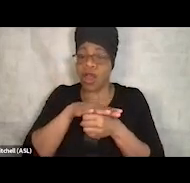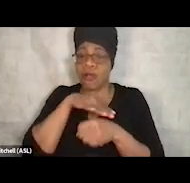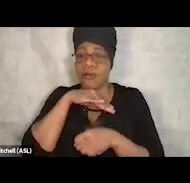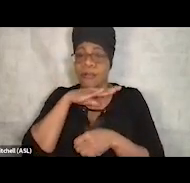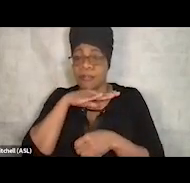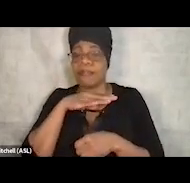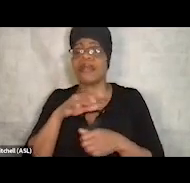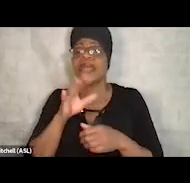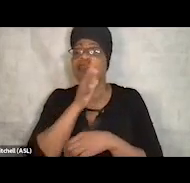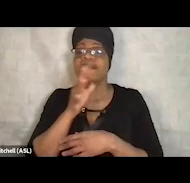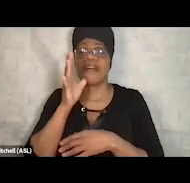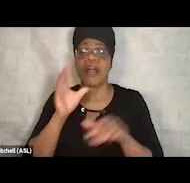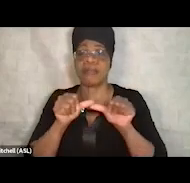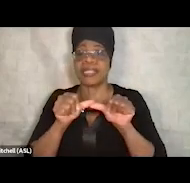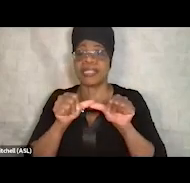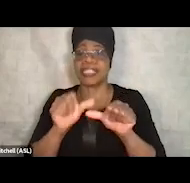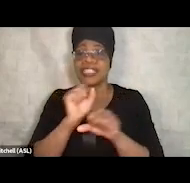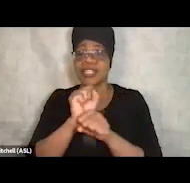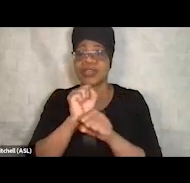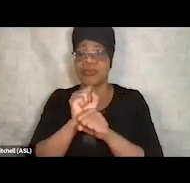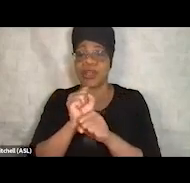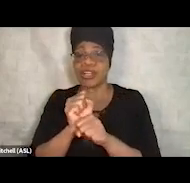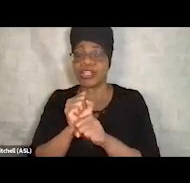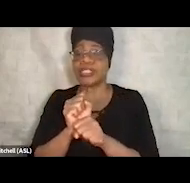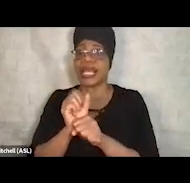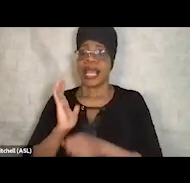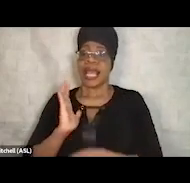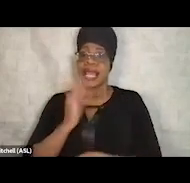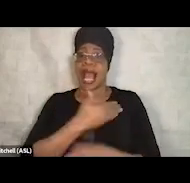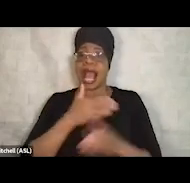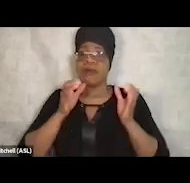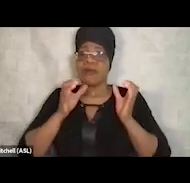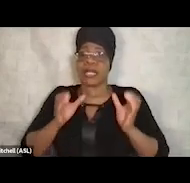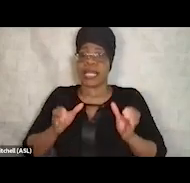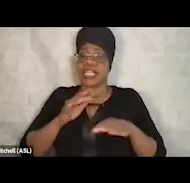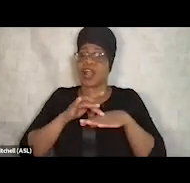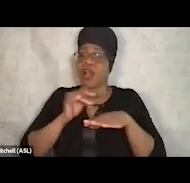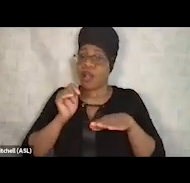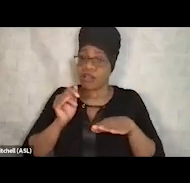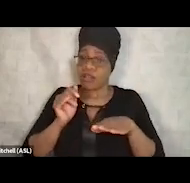who were in two years of early recovery, sort of some experience in employment,